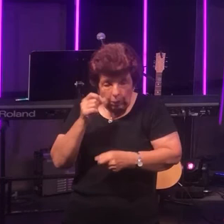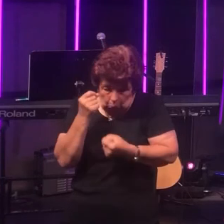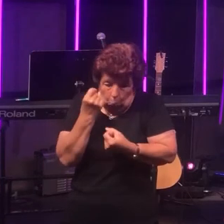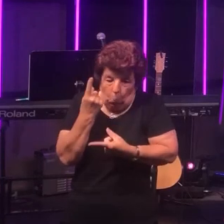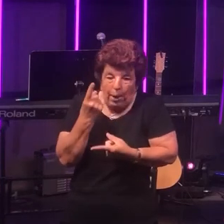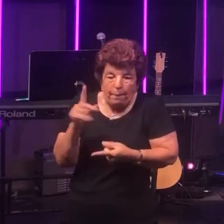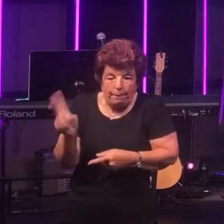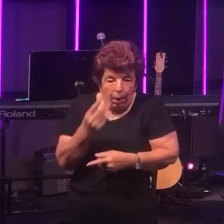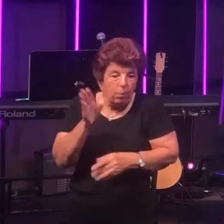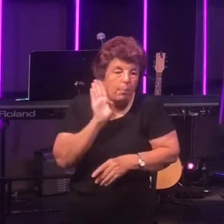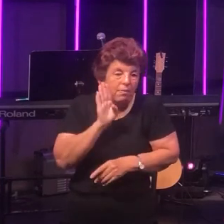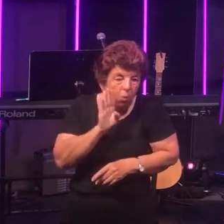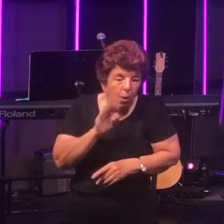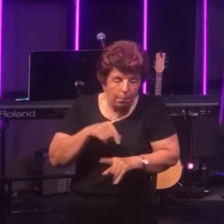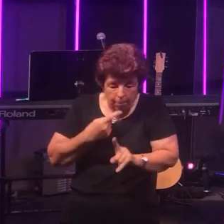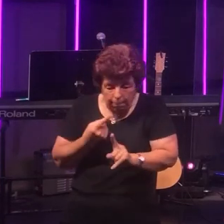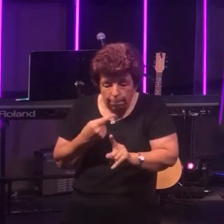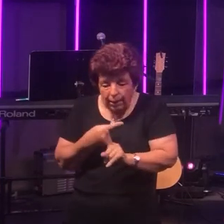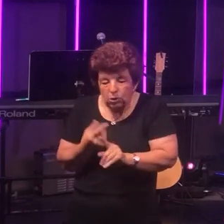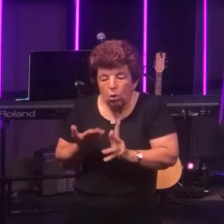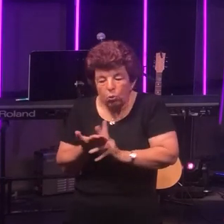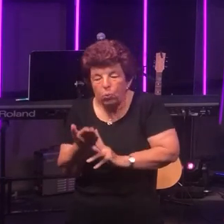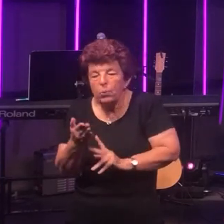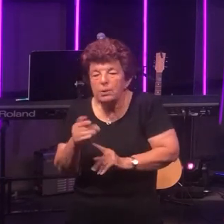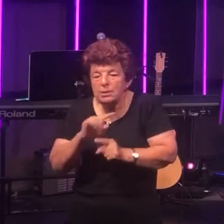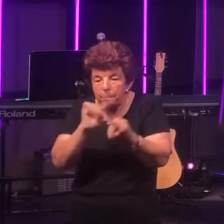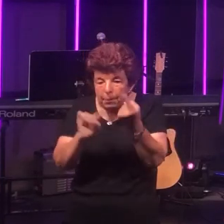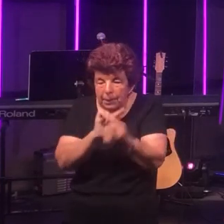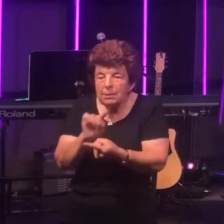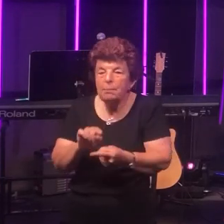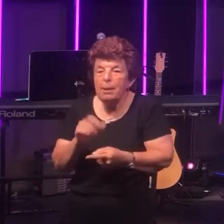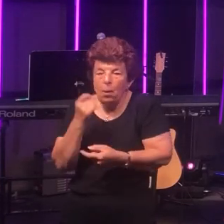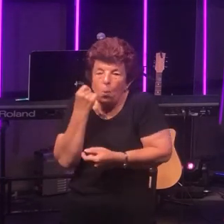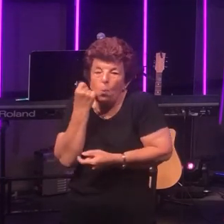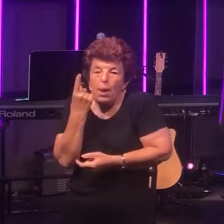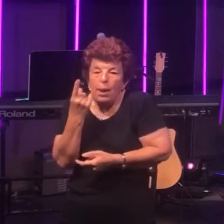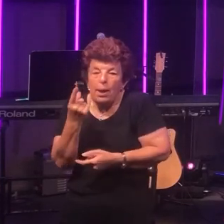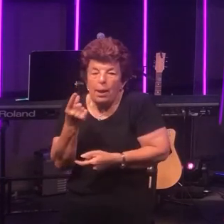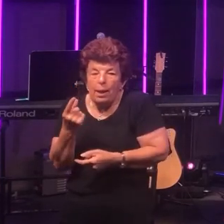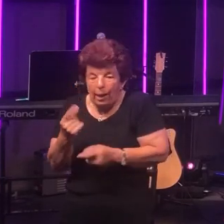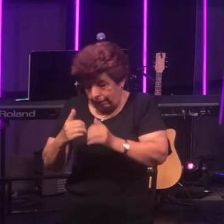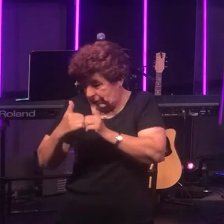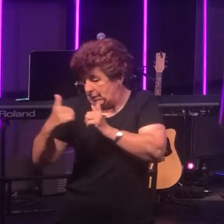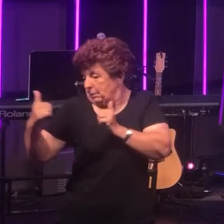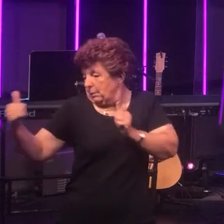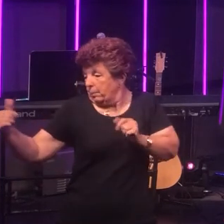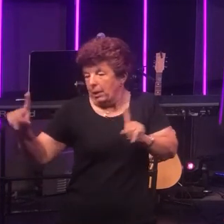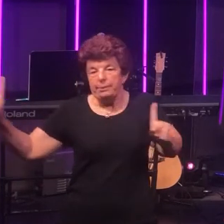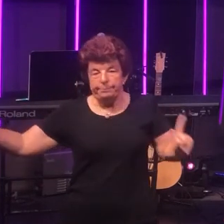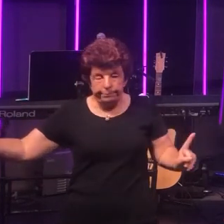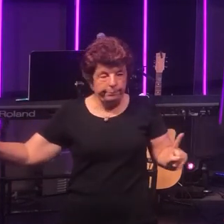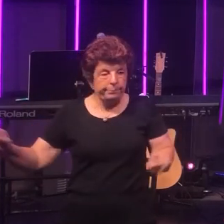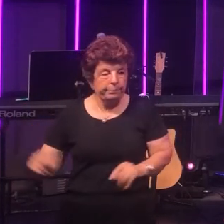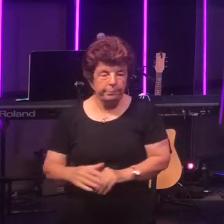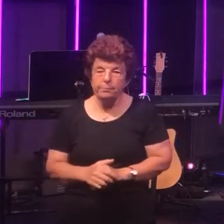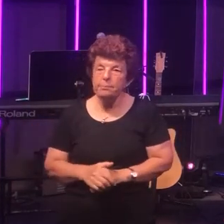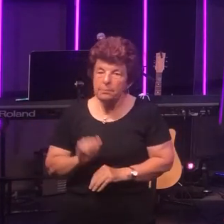before and during this service of being aware of social distancing. But even more